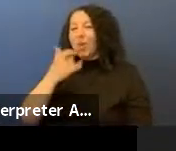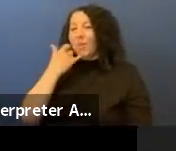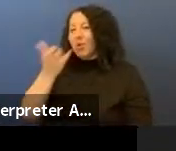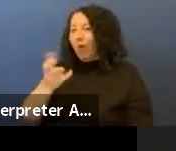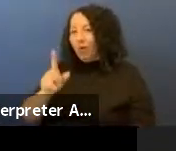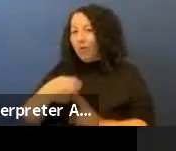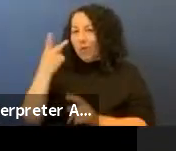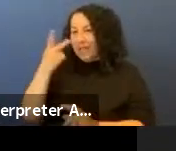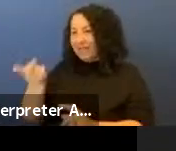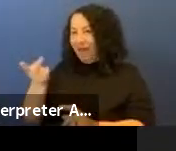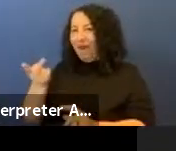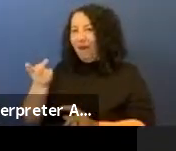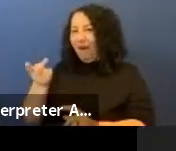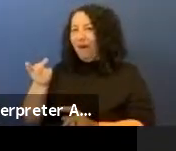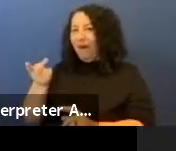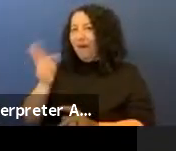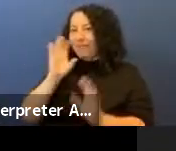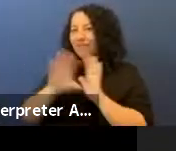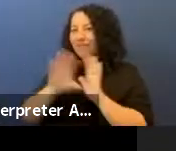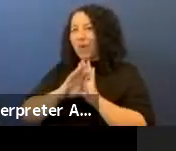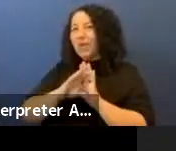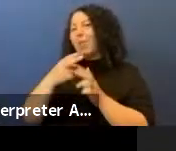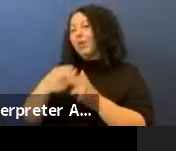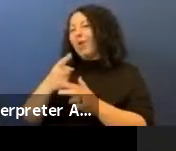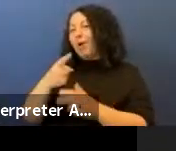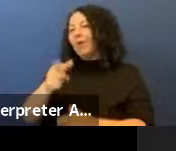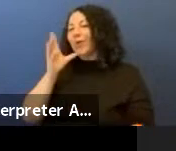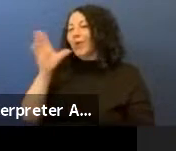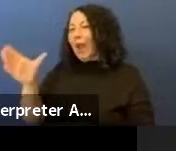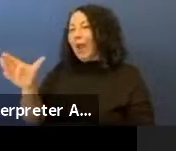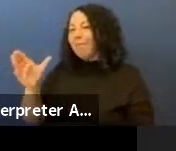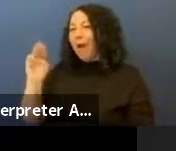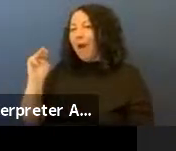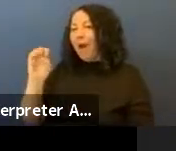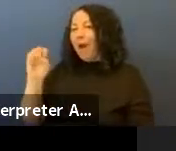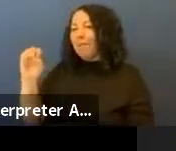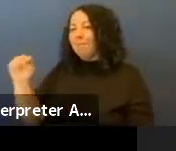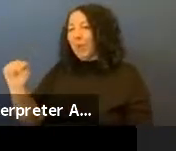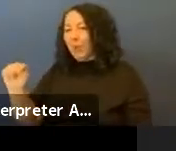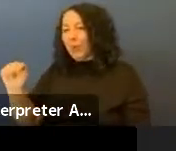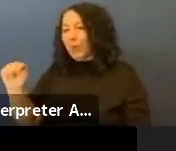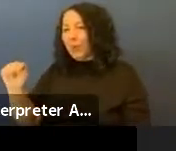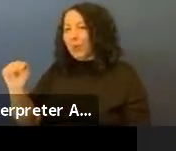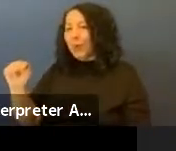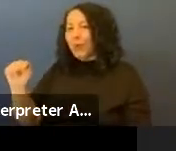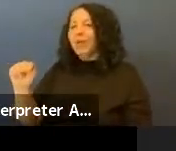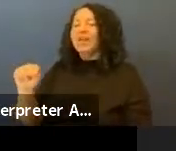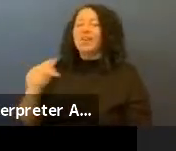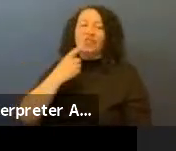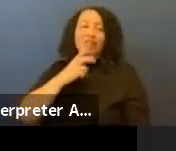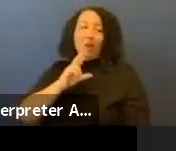"grandma moon" and she would say "no, that's a picture of grandma moon,